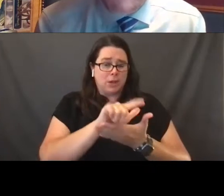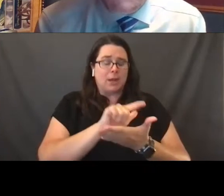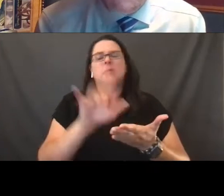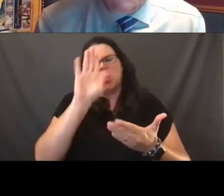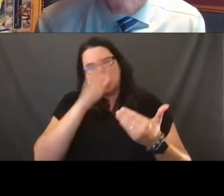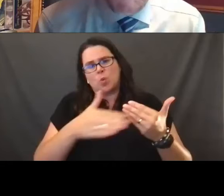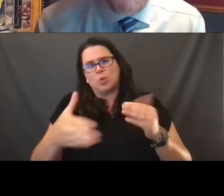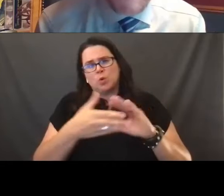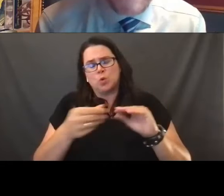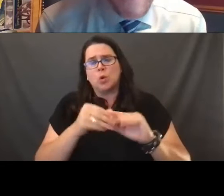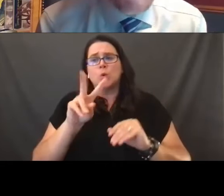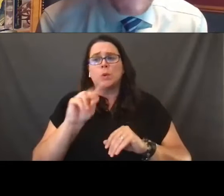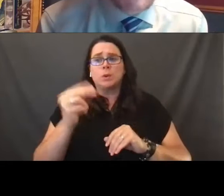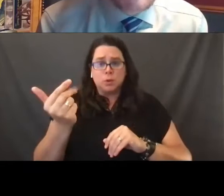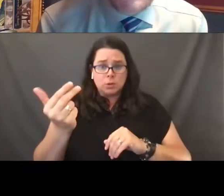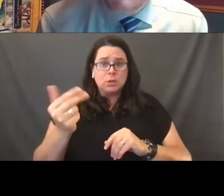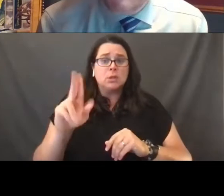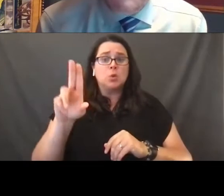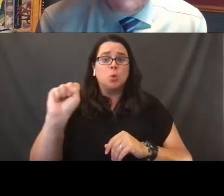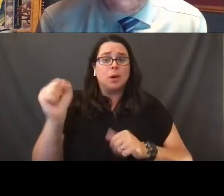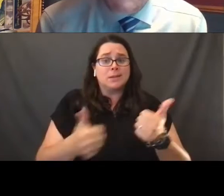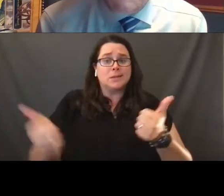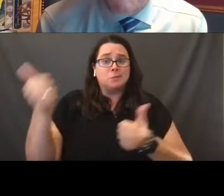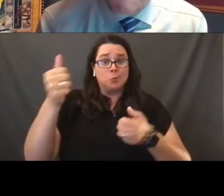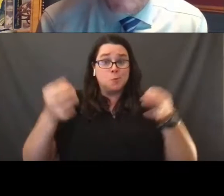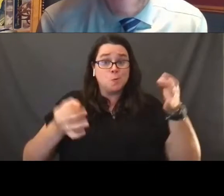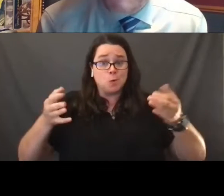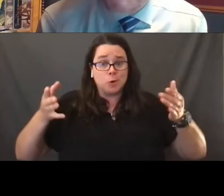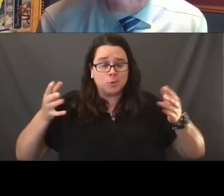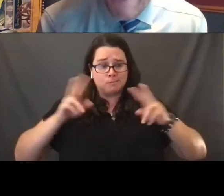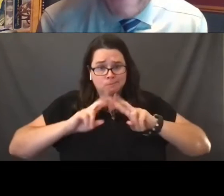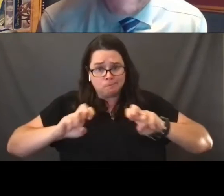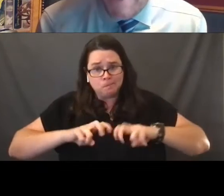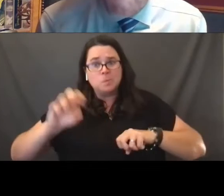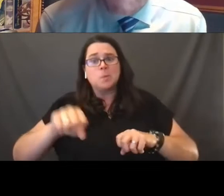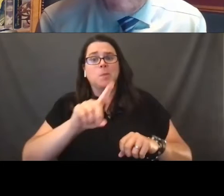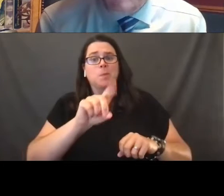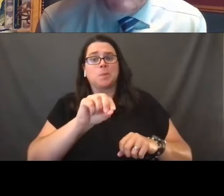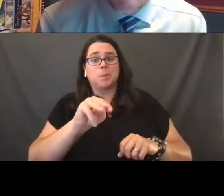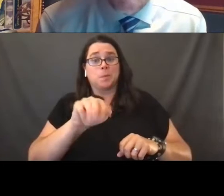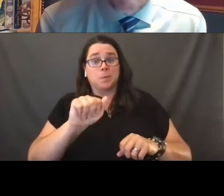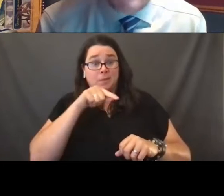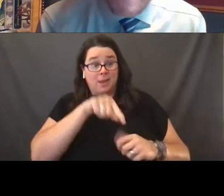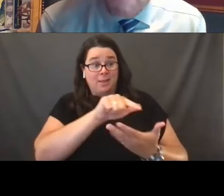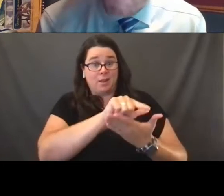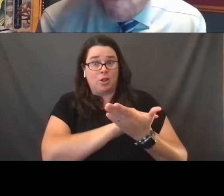the United States Supreme Court found indeed that the Defense of Marriage Act that defined marriage in this very narrow way